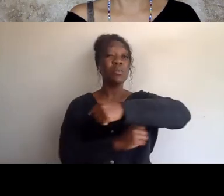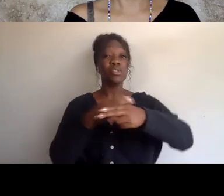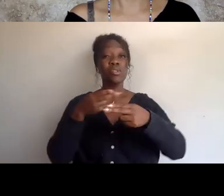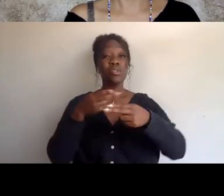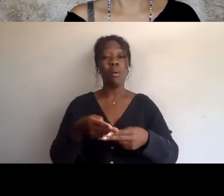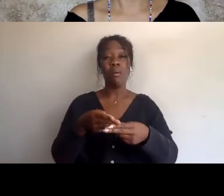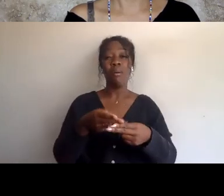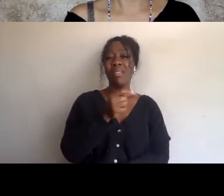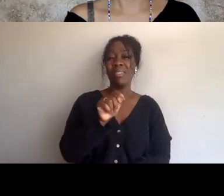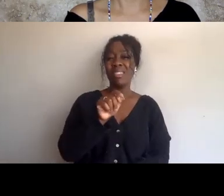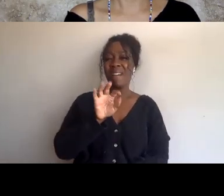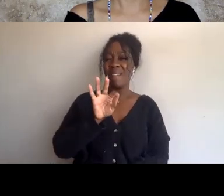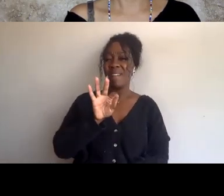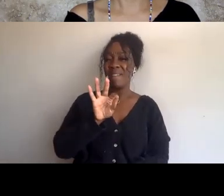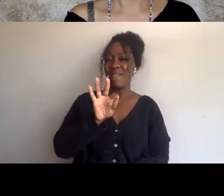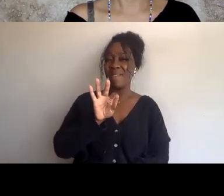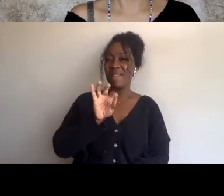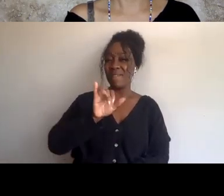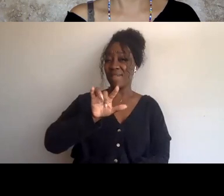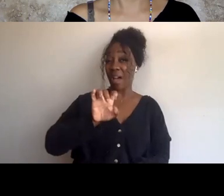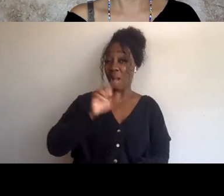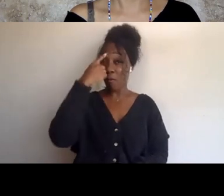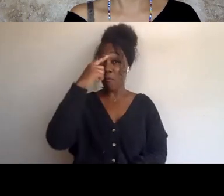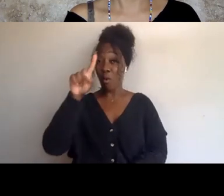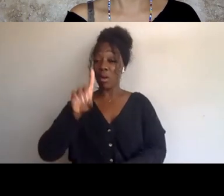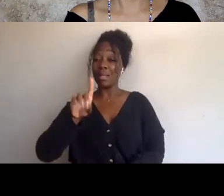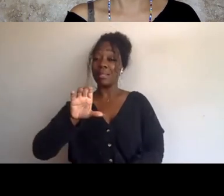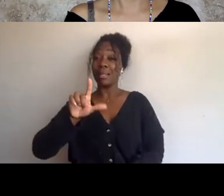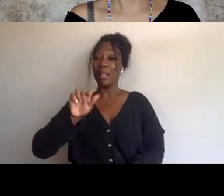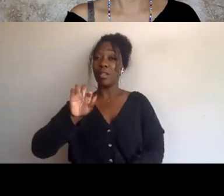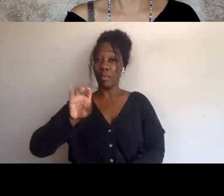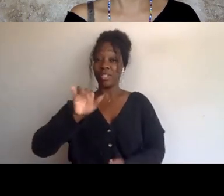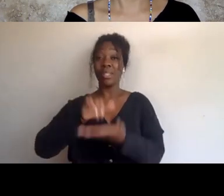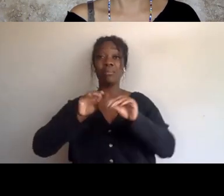This declaration was issued in 1917. A man in the government of Britain named Balfour,